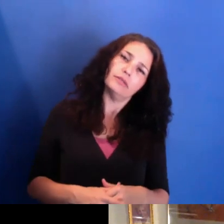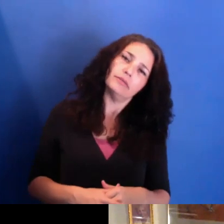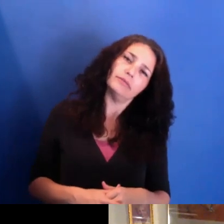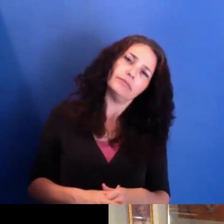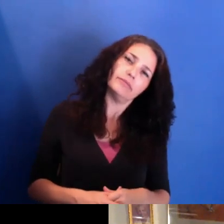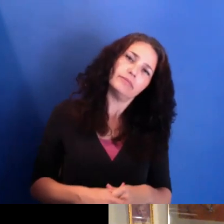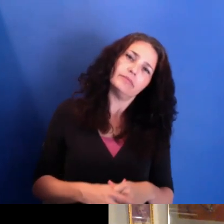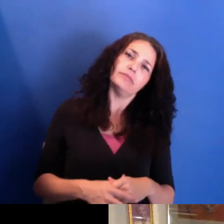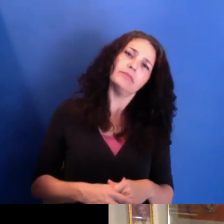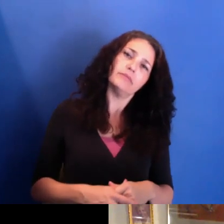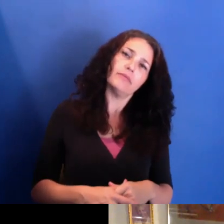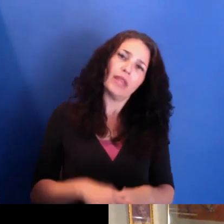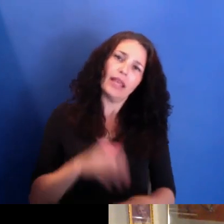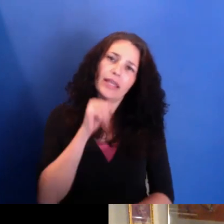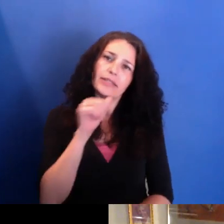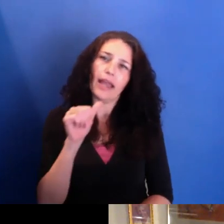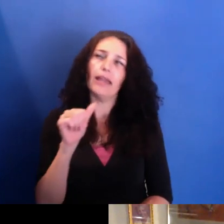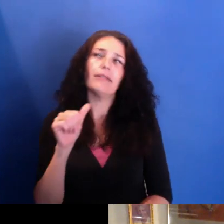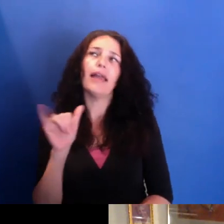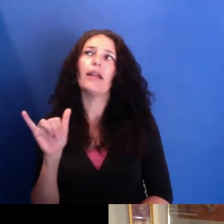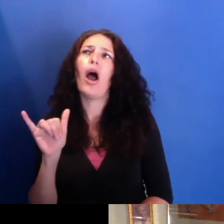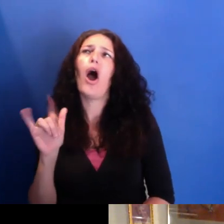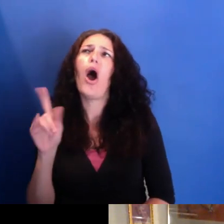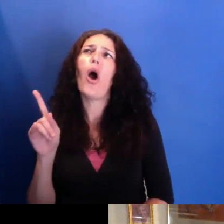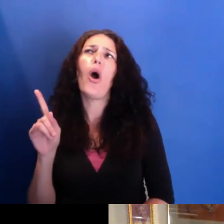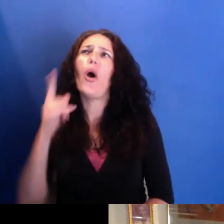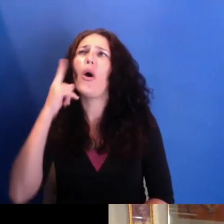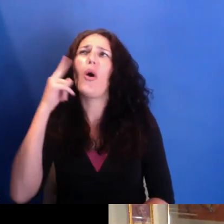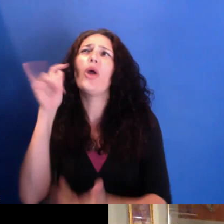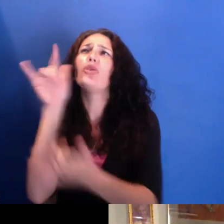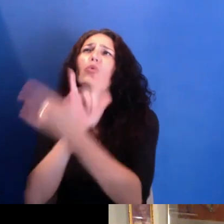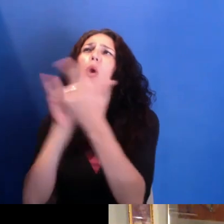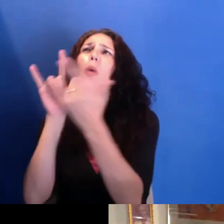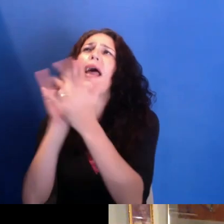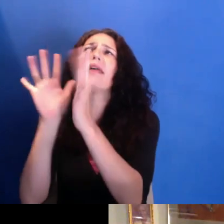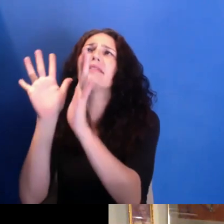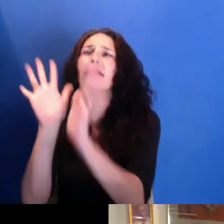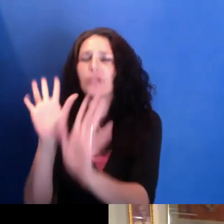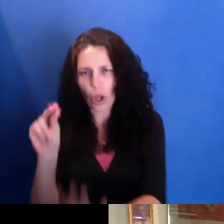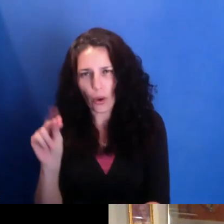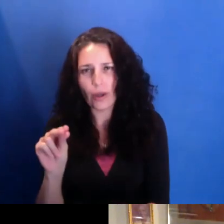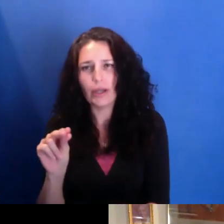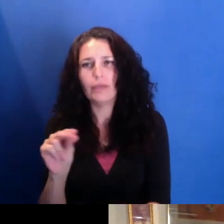it's not necessarily about romanticizing. But it's about just, you know, humanizing, personalizing,